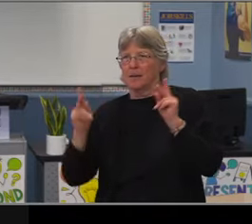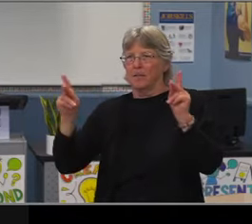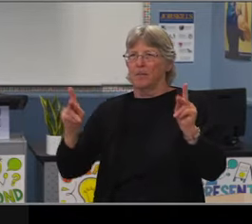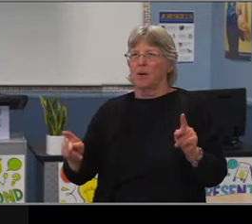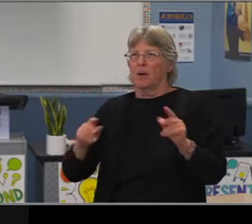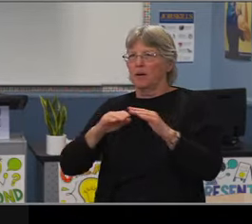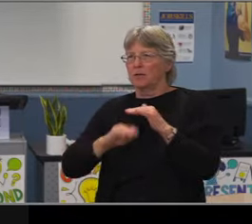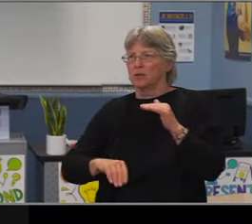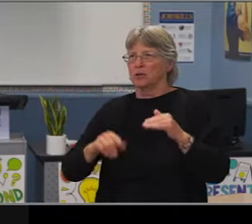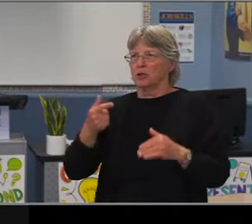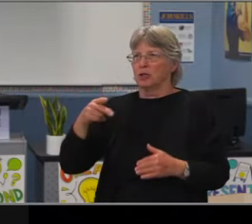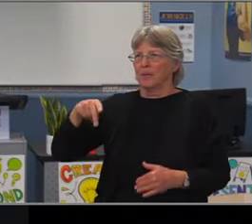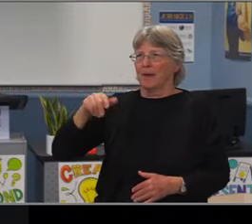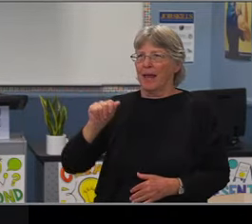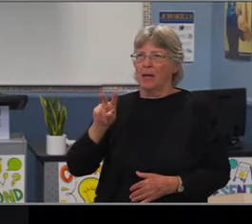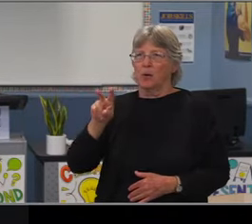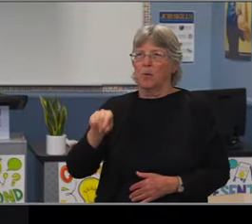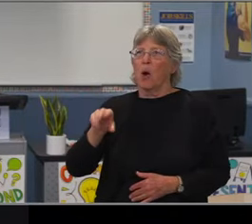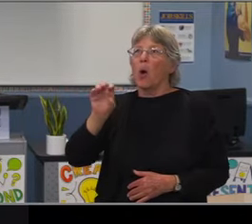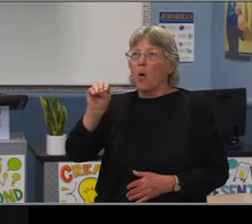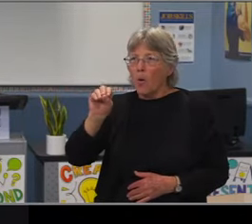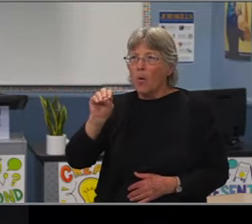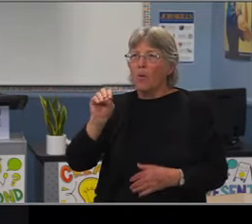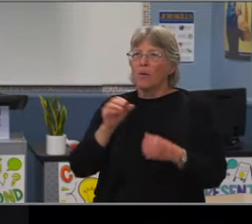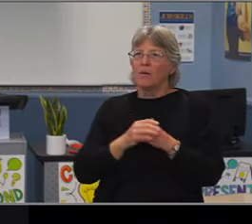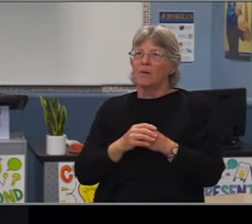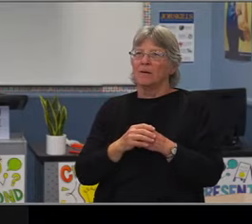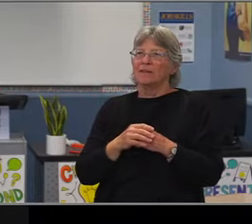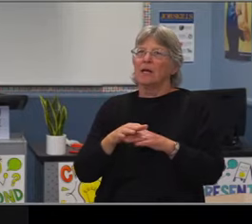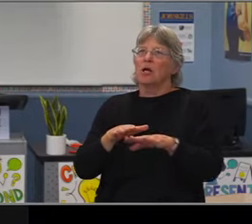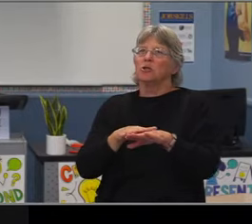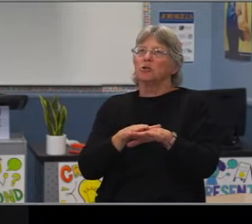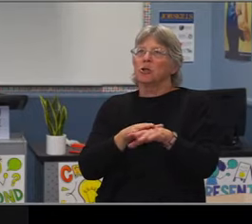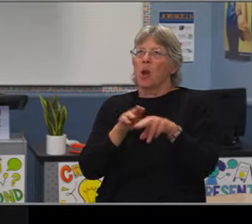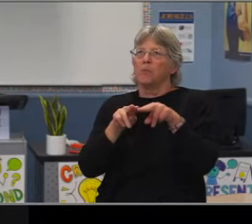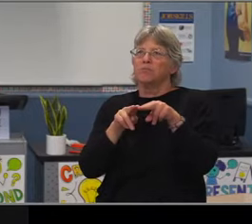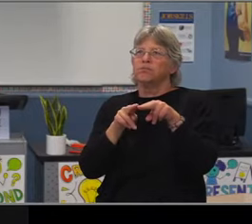And one of the things that I thought was interesting when I went through the data and I didn't produce a slide for it but